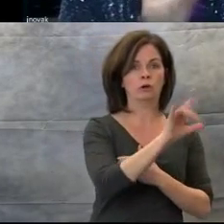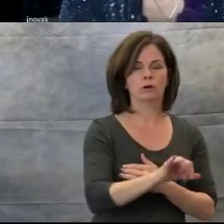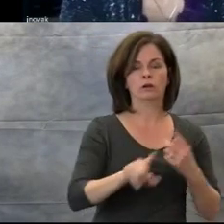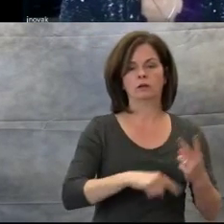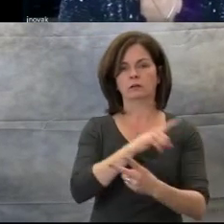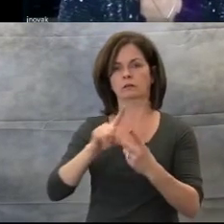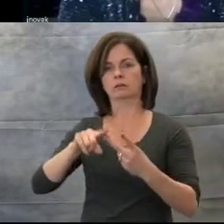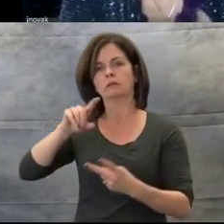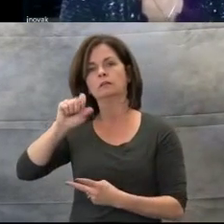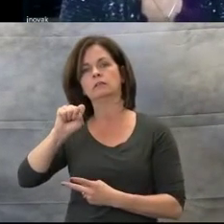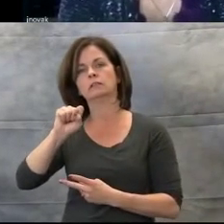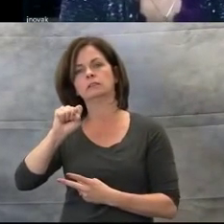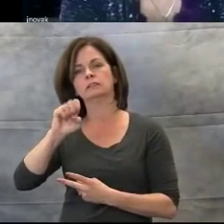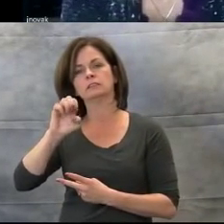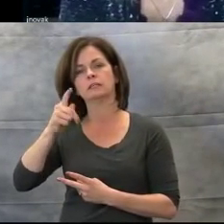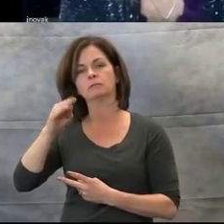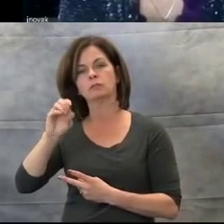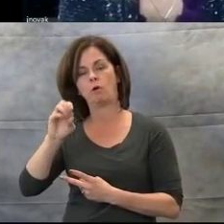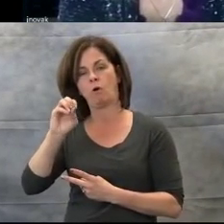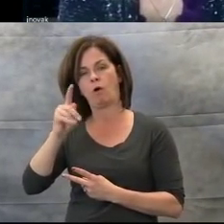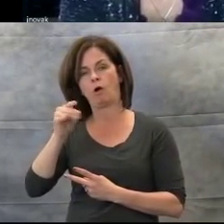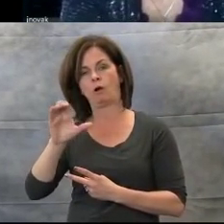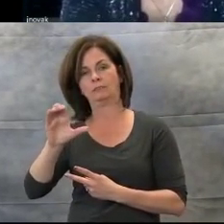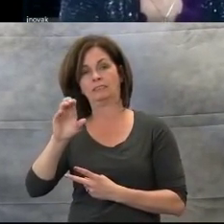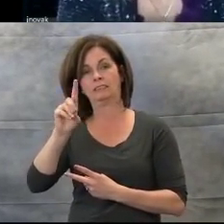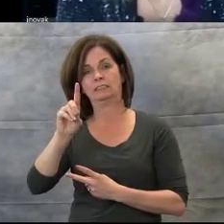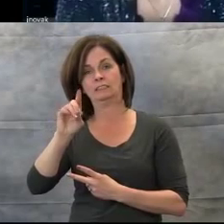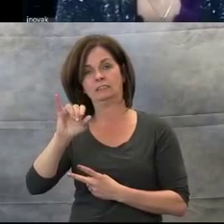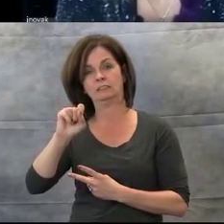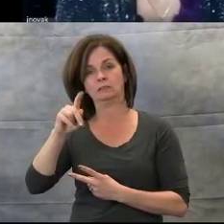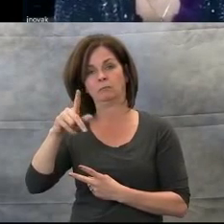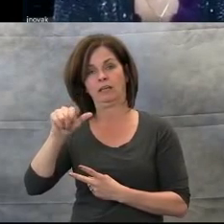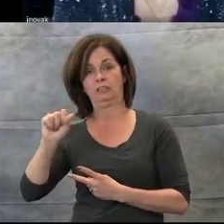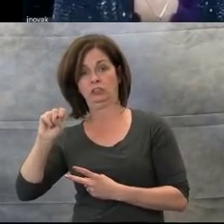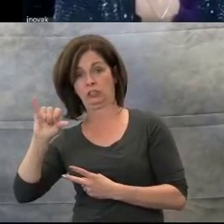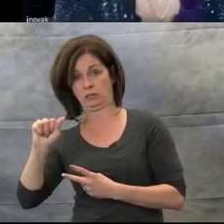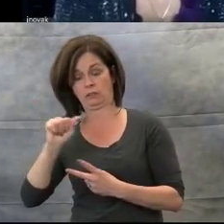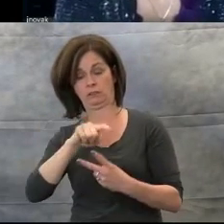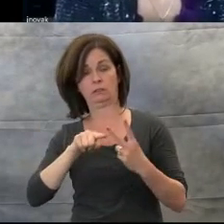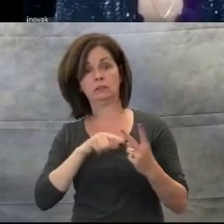In both studies they found, that there were higher musical abilities.